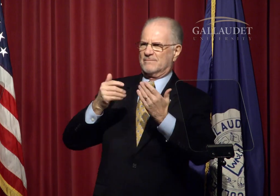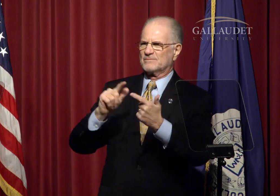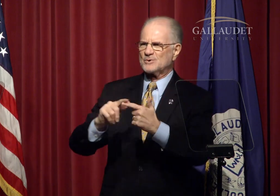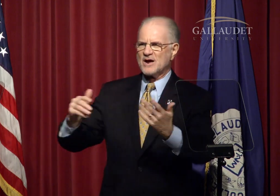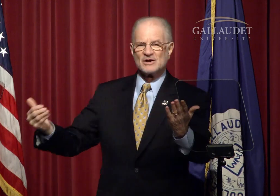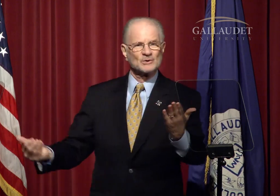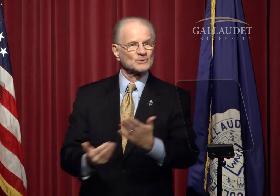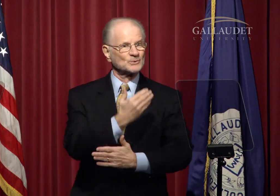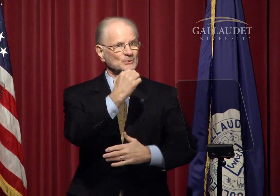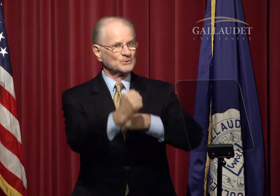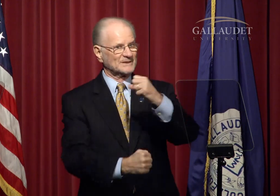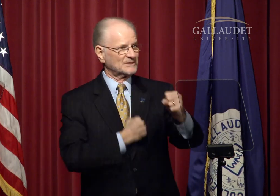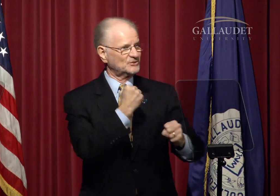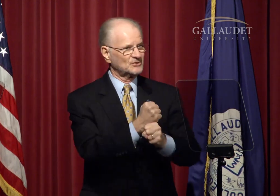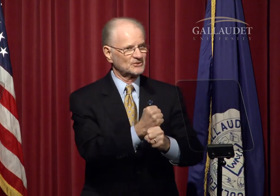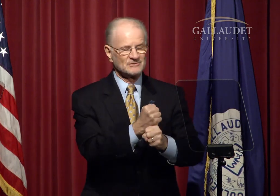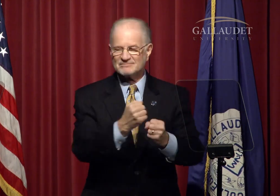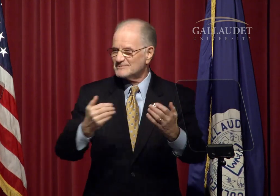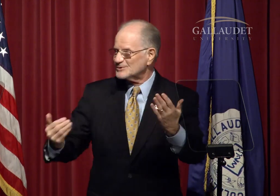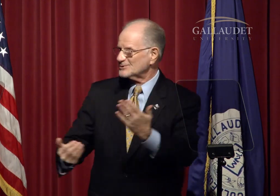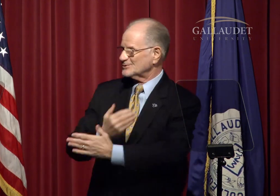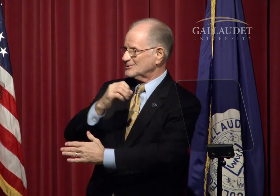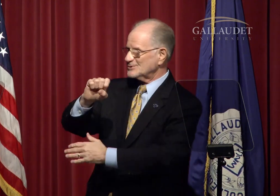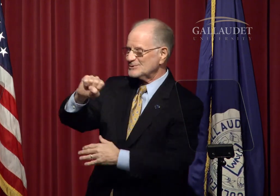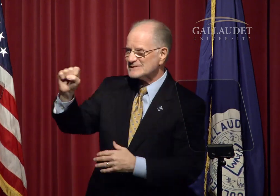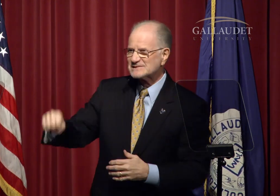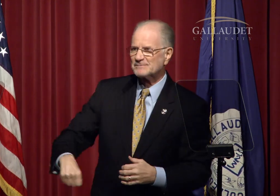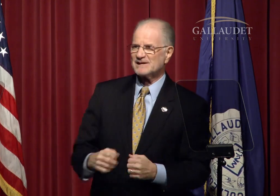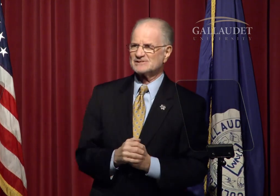I would like to welcome you now to a new year,